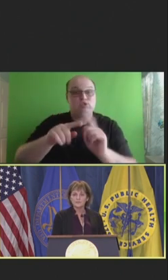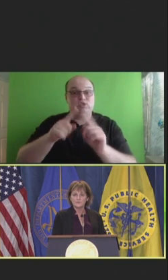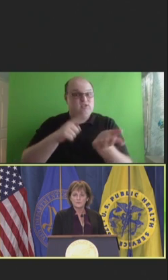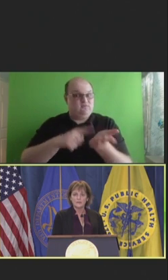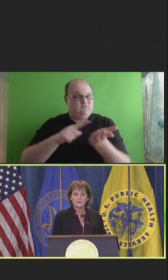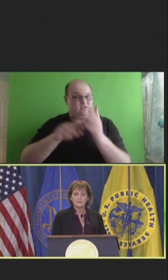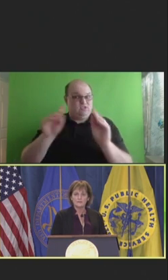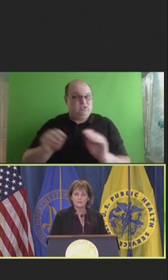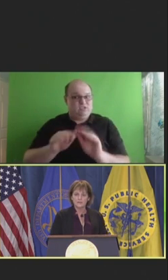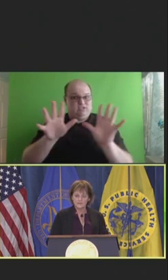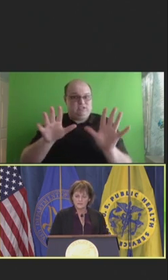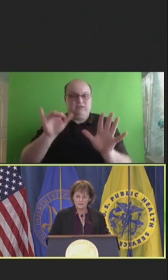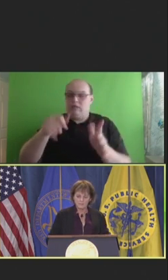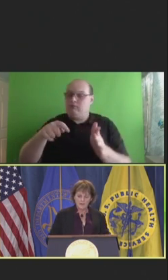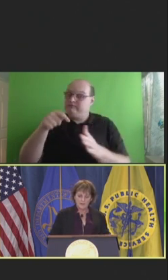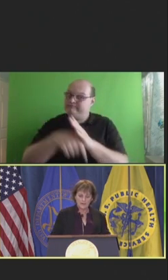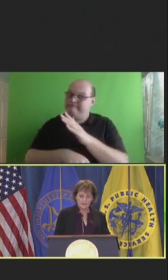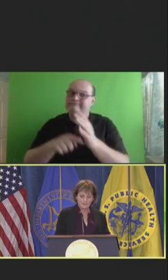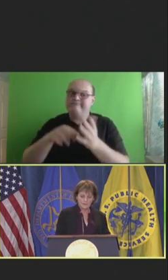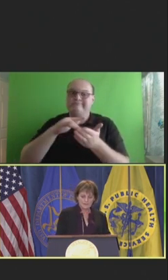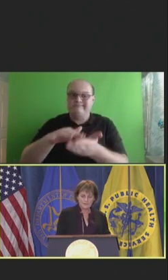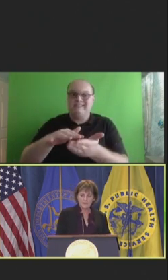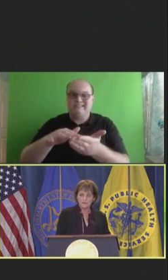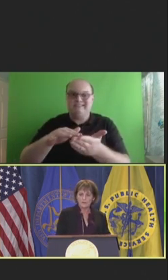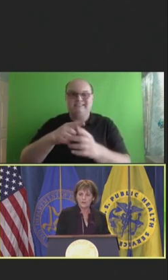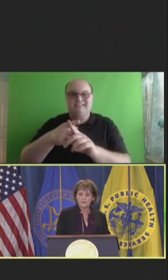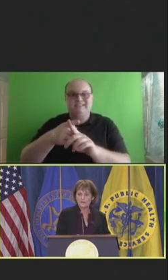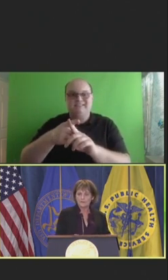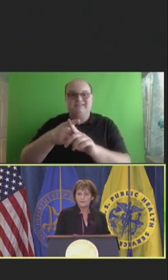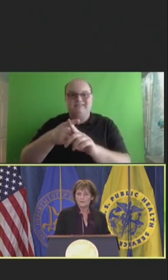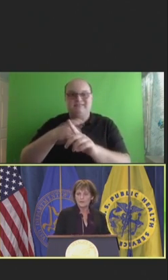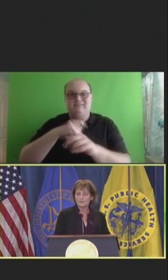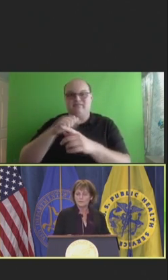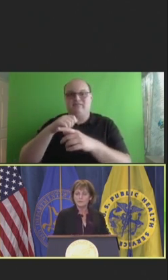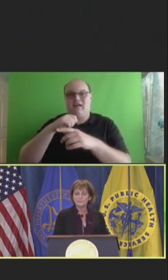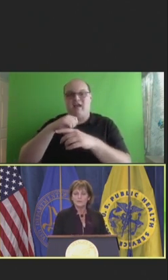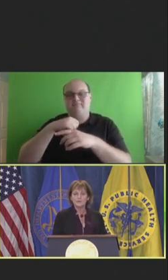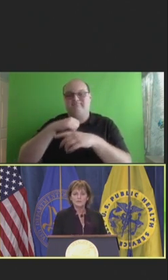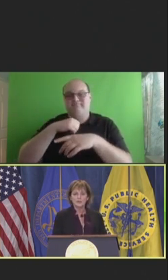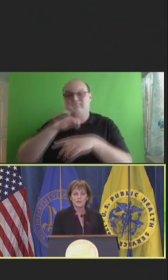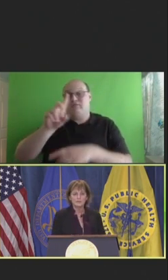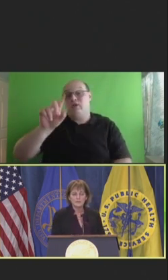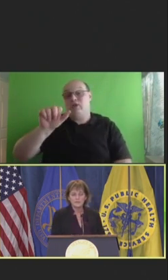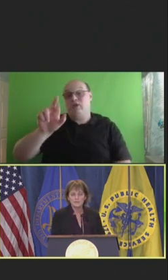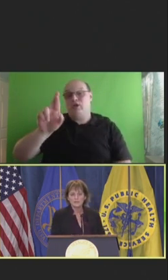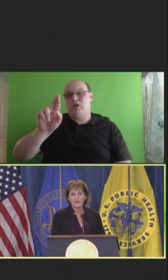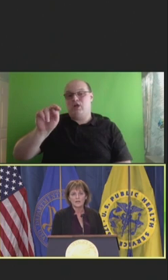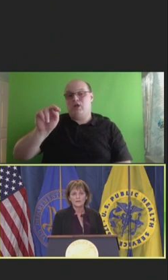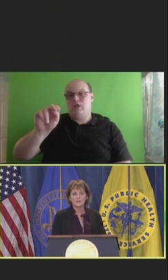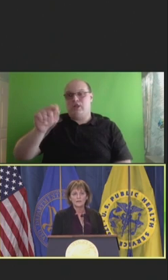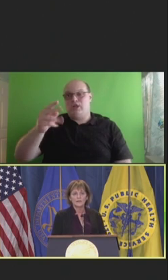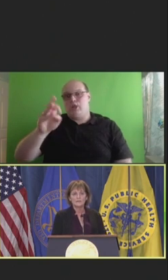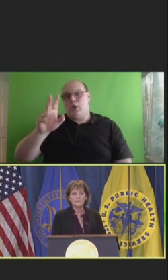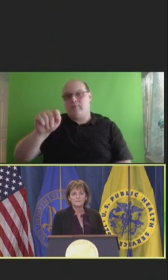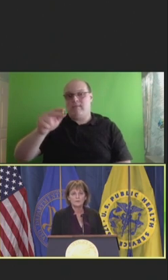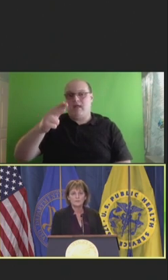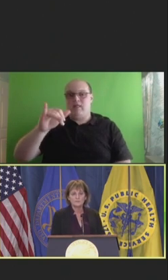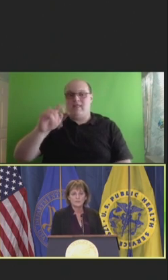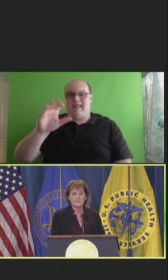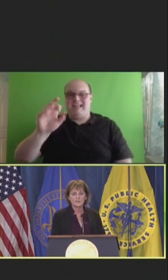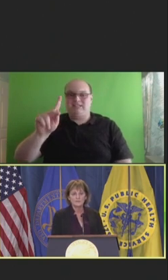This was an elegant study done by Sinsky et al at Dartmouth Hitchcock, a time motion study